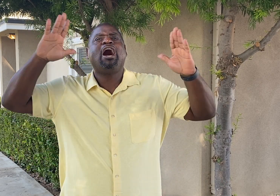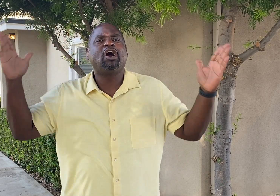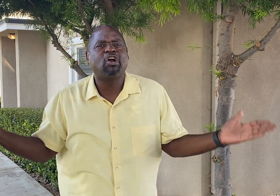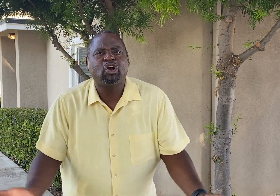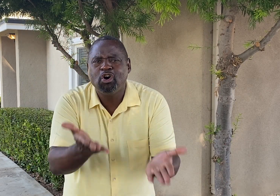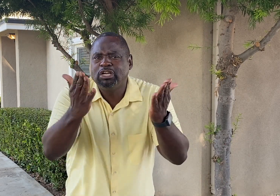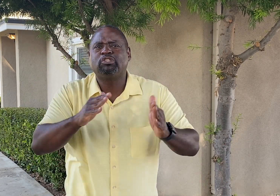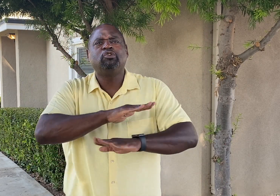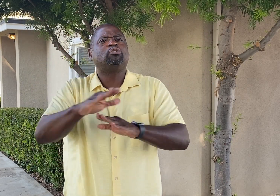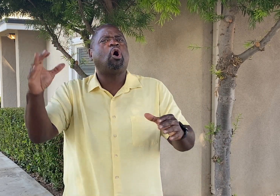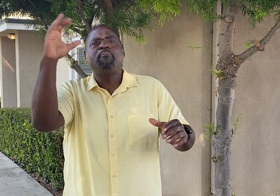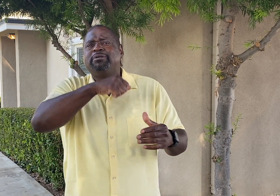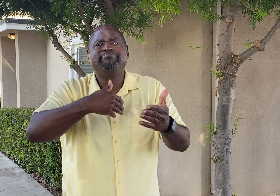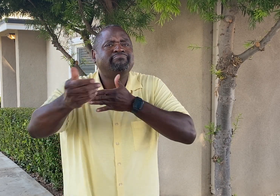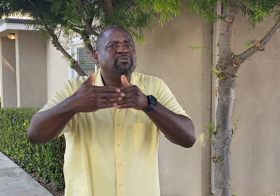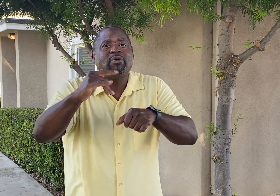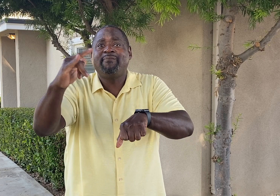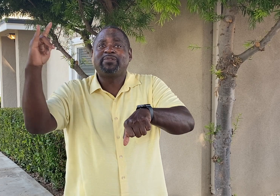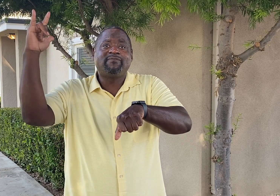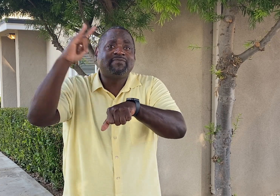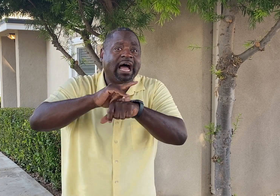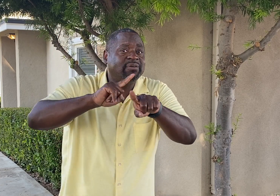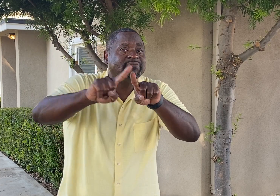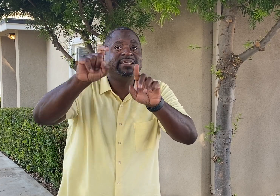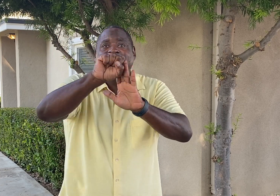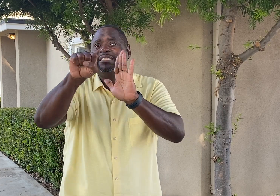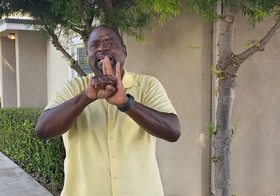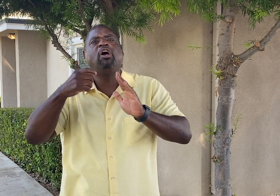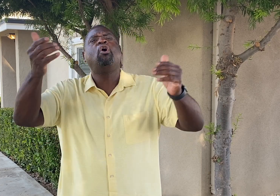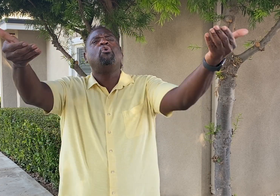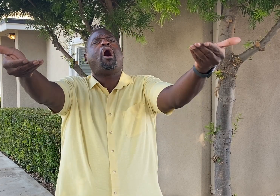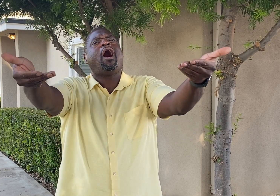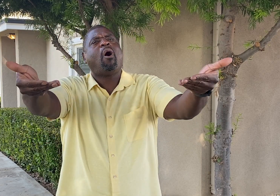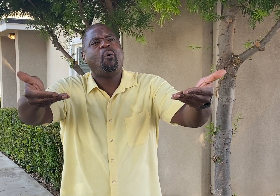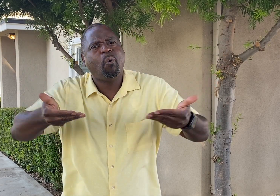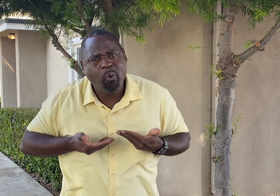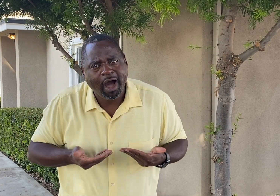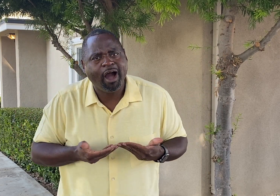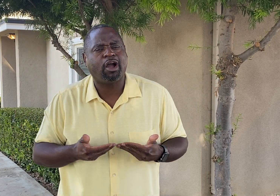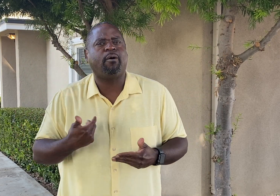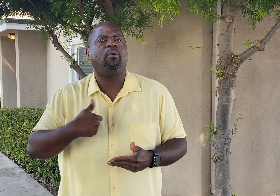I encourage you to come, no matter how, and if you need to fly in from other state, or whatever, you are welcome!